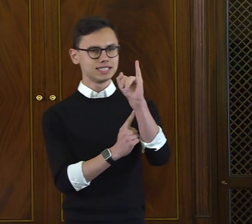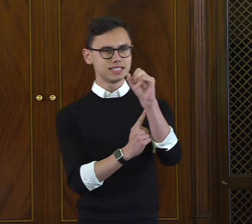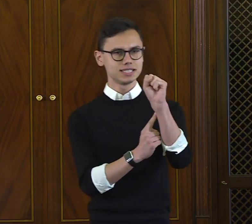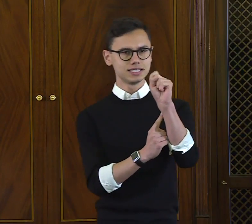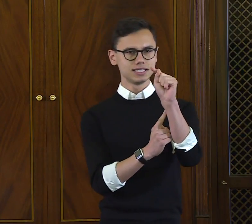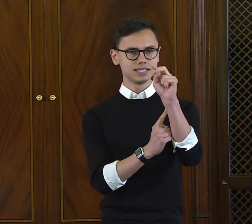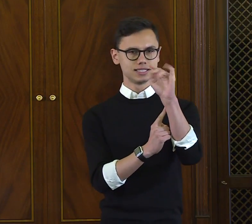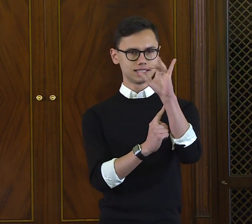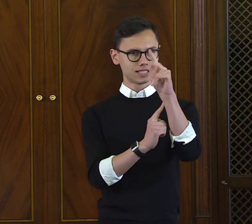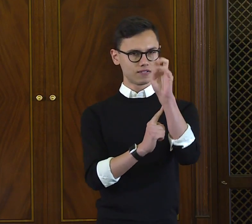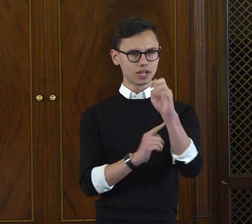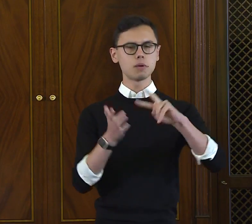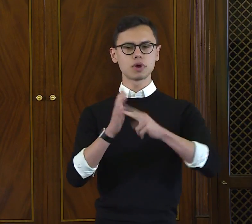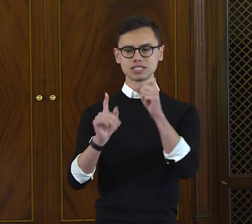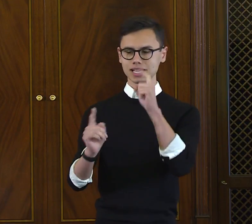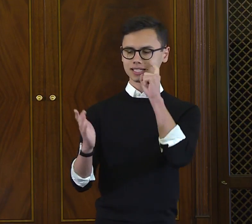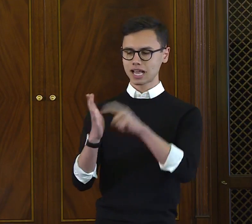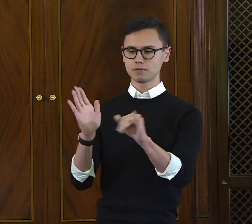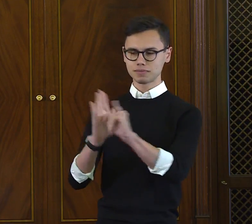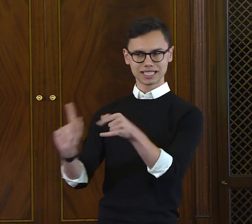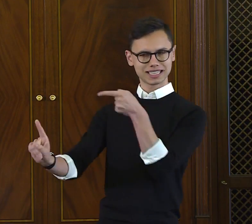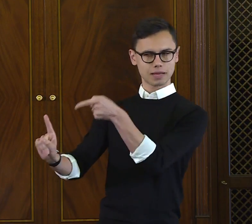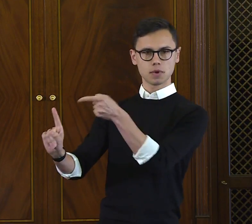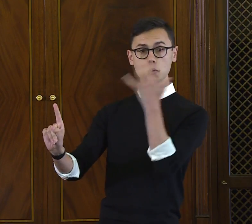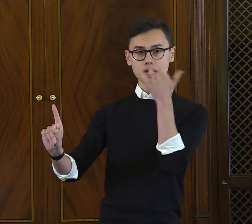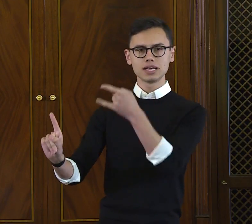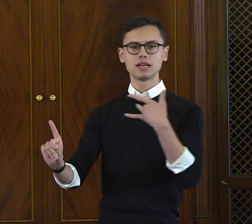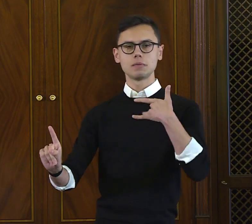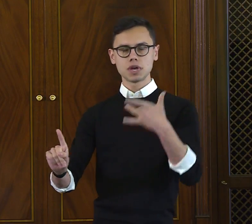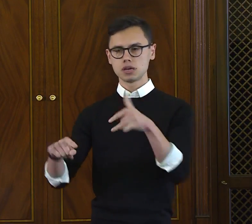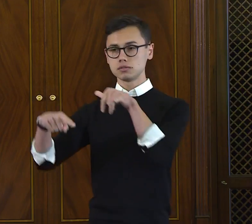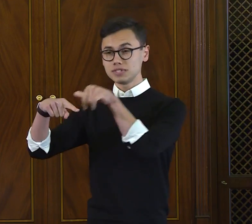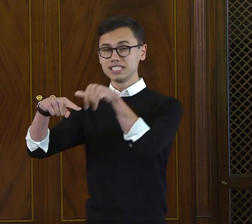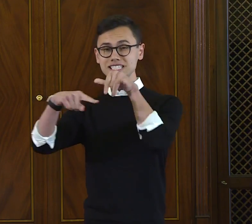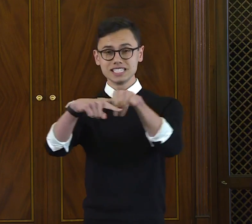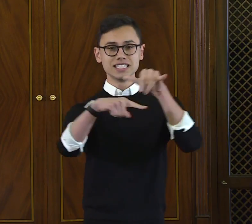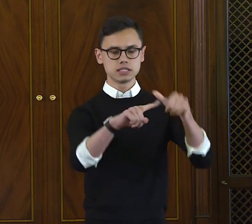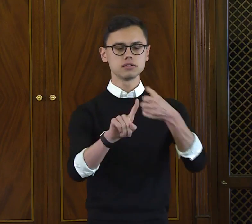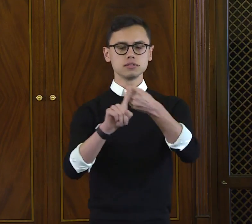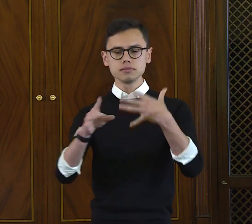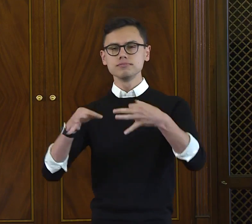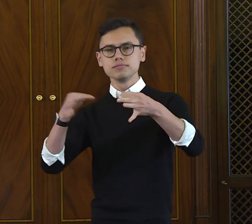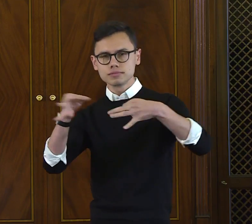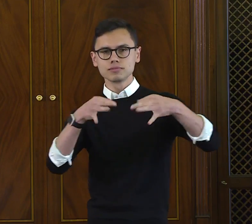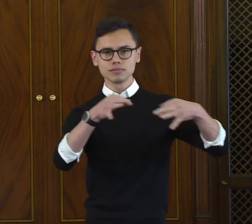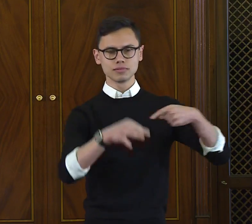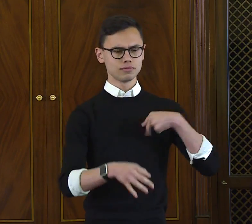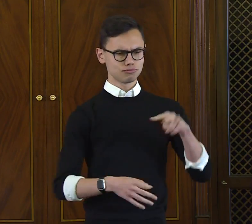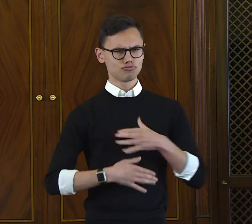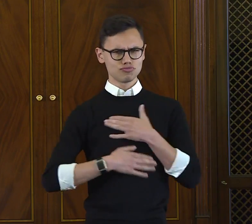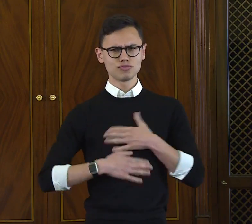which I would say means easily recognizable due to the author's affinity